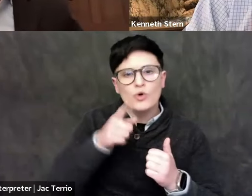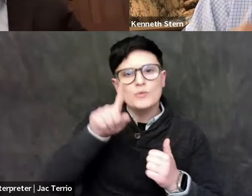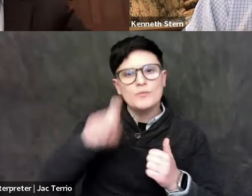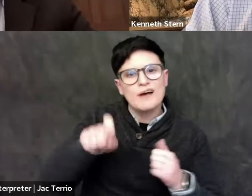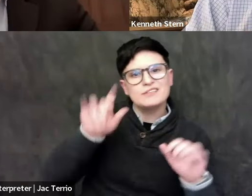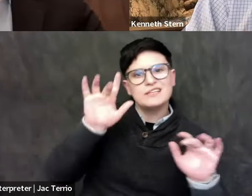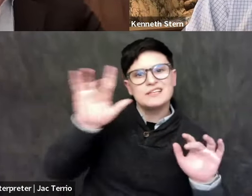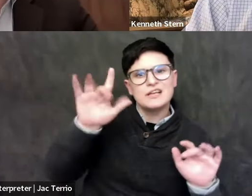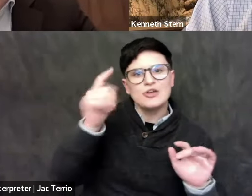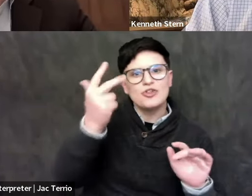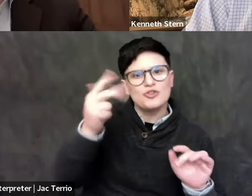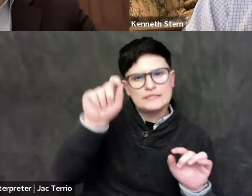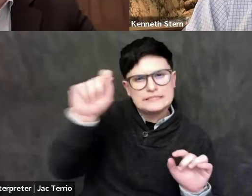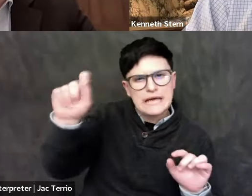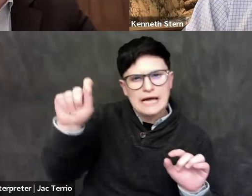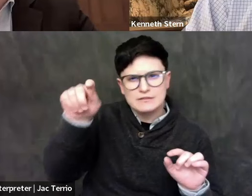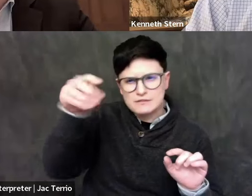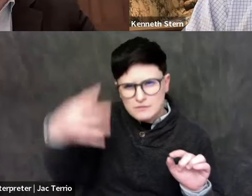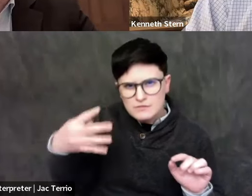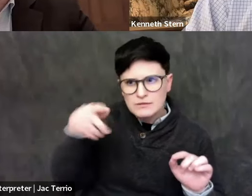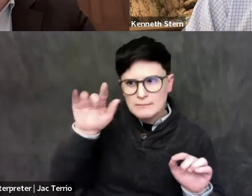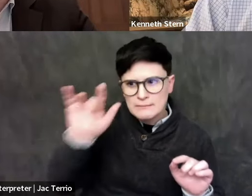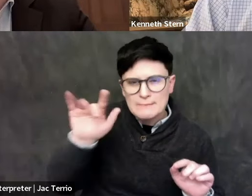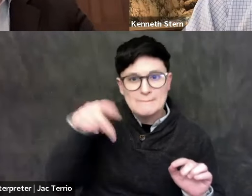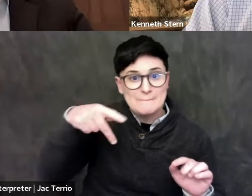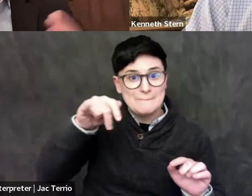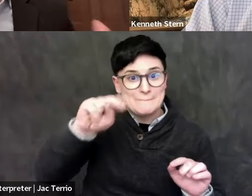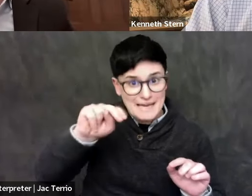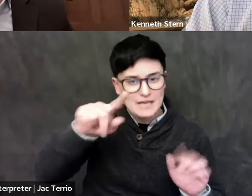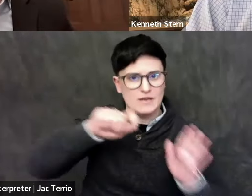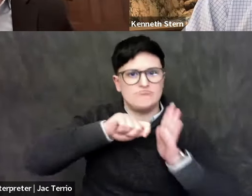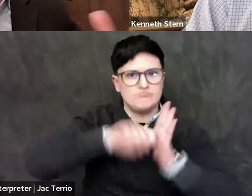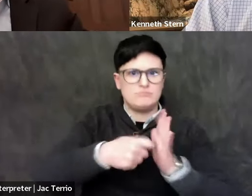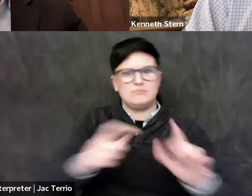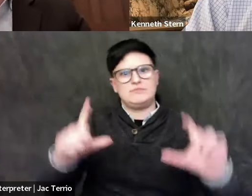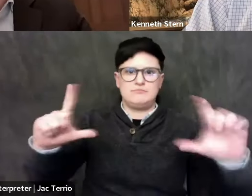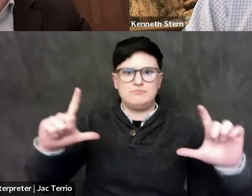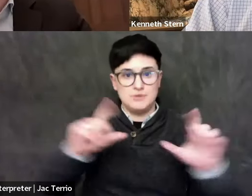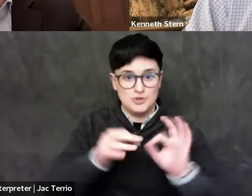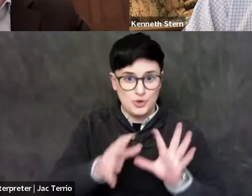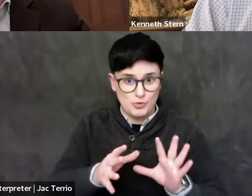So I realize this topic has aroused a lot of passion, but I want to discuss it today in as calm